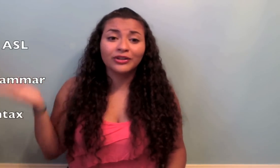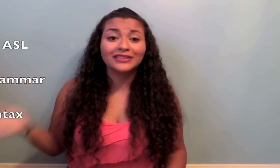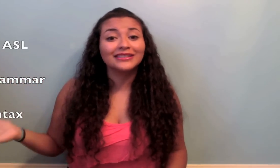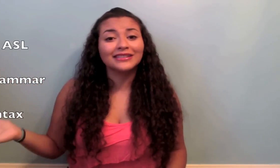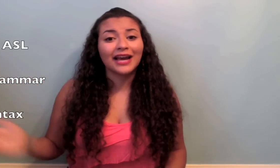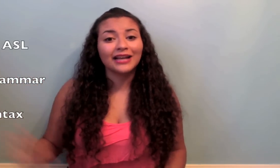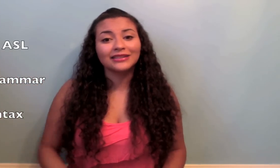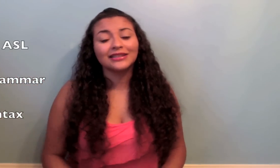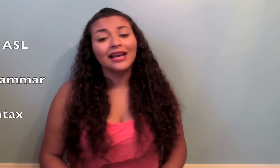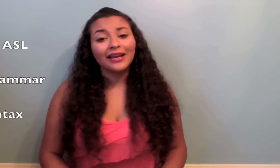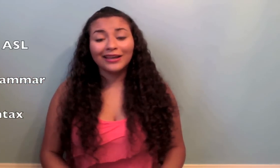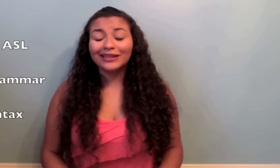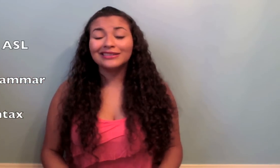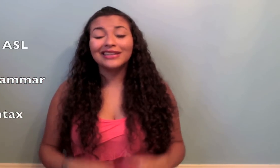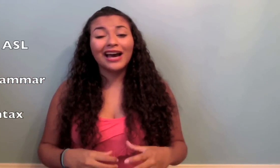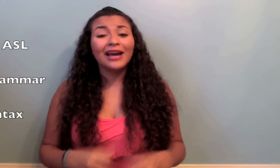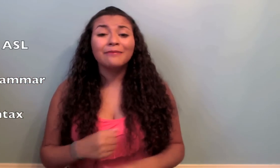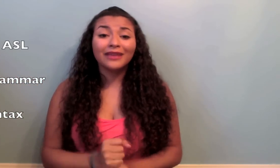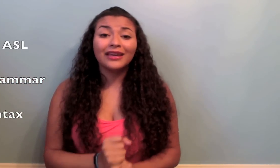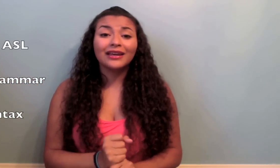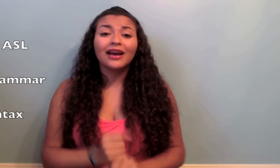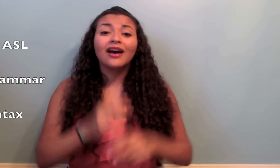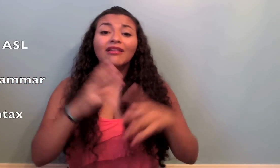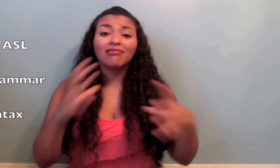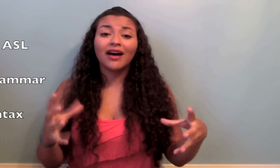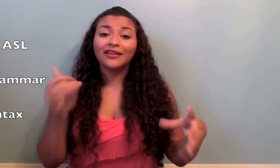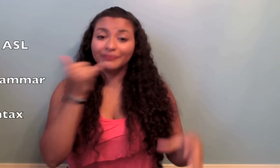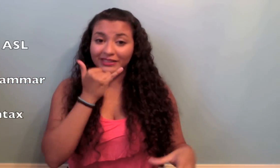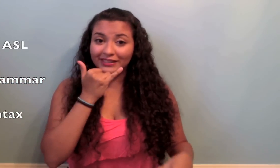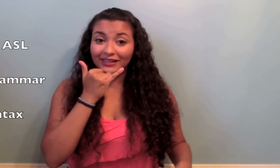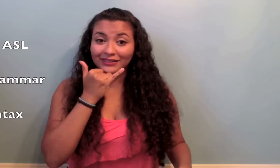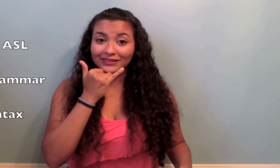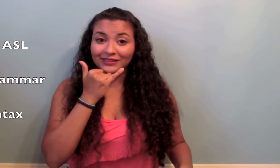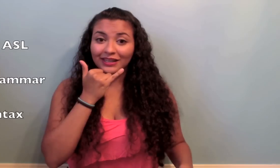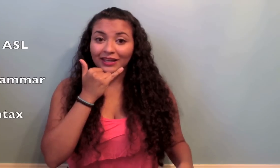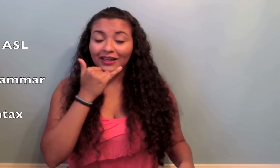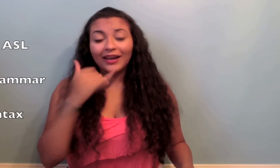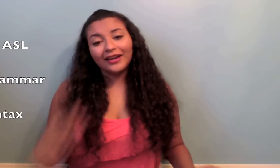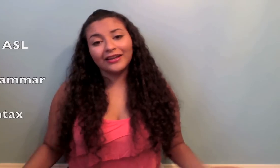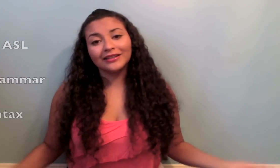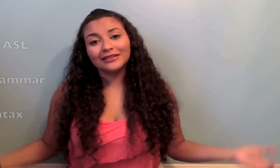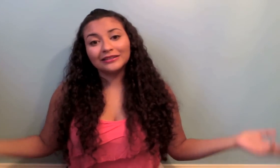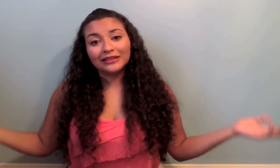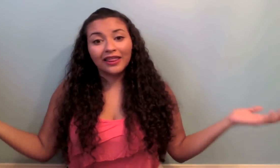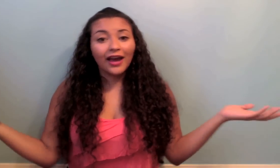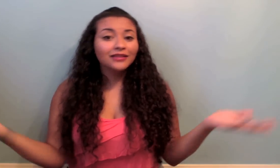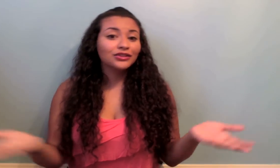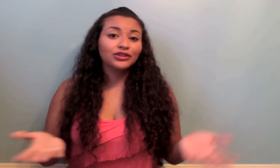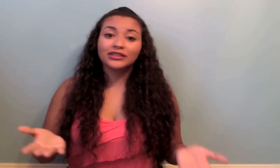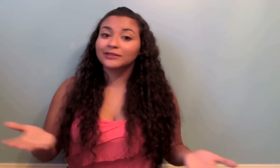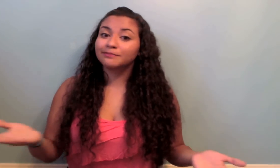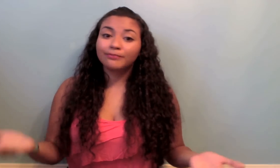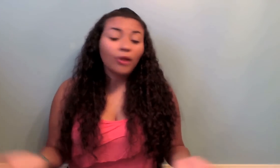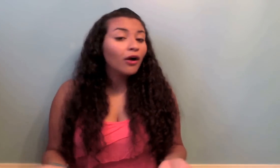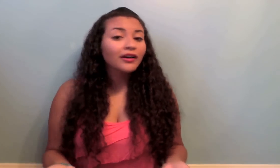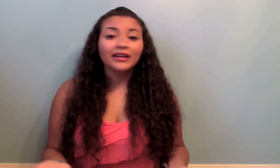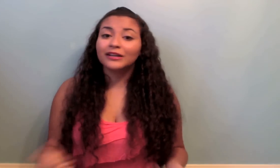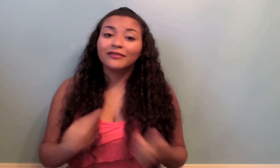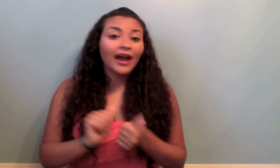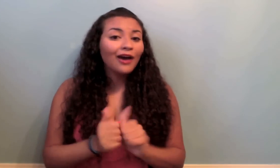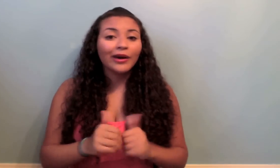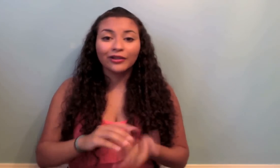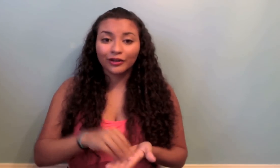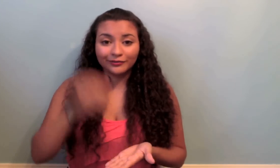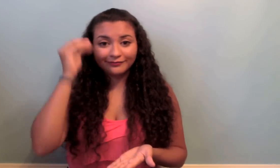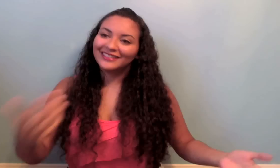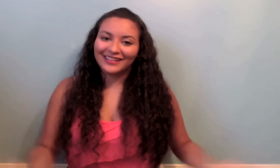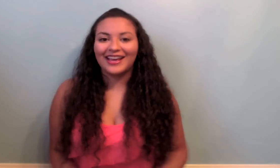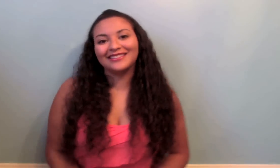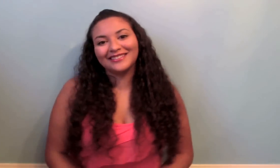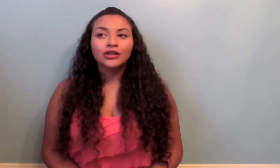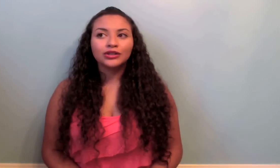and syntax and I make a lot of mistakes and that's just part of how I learn so